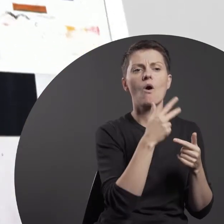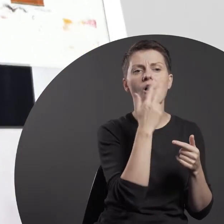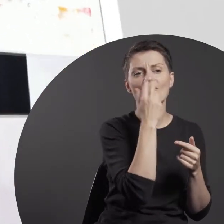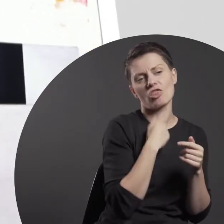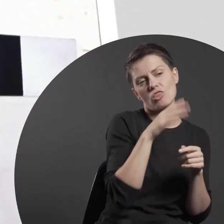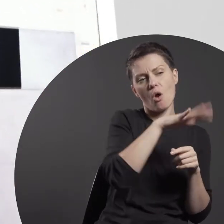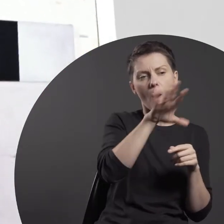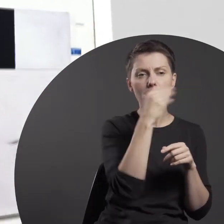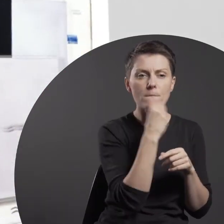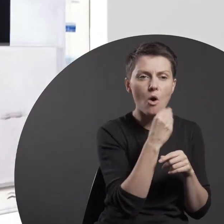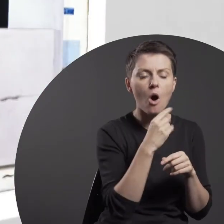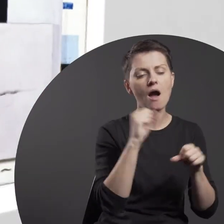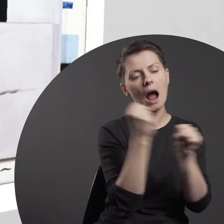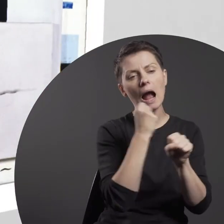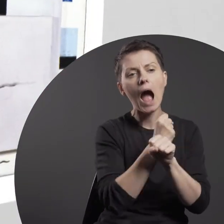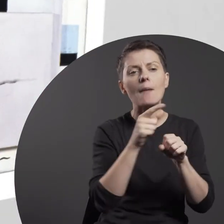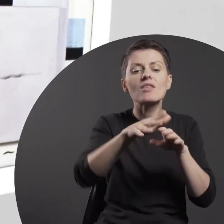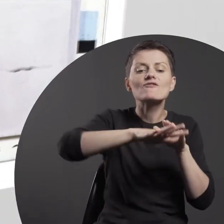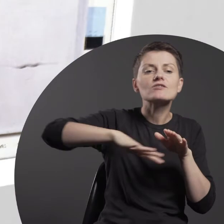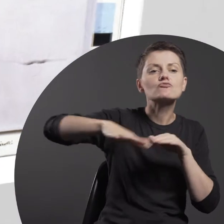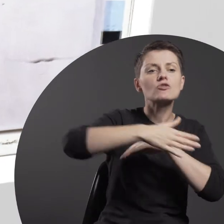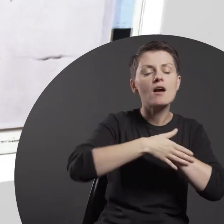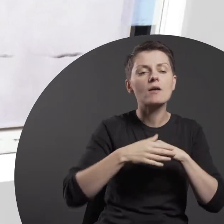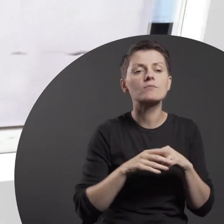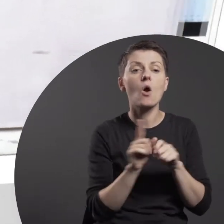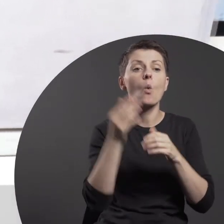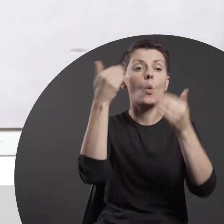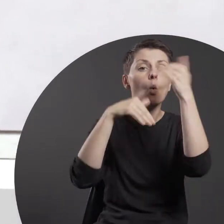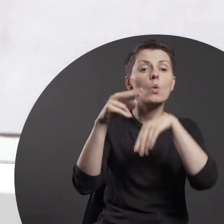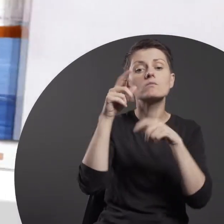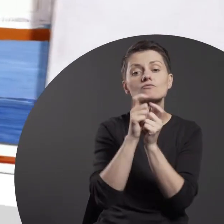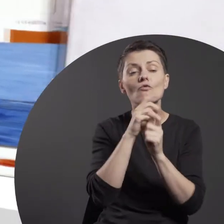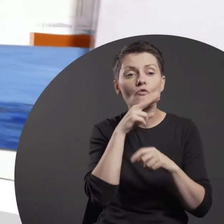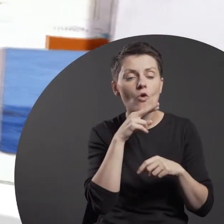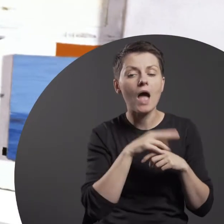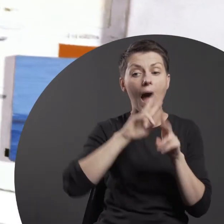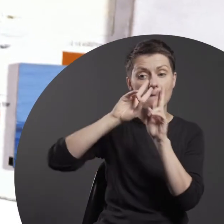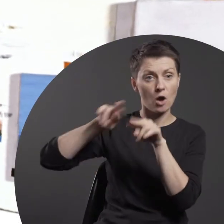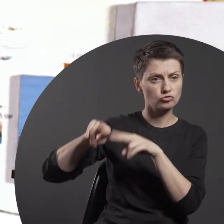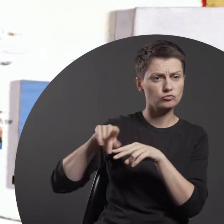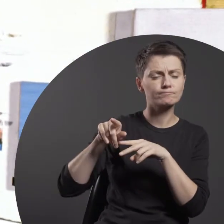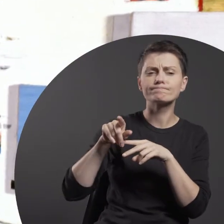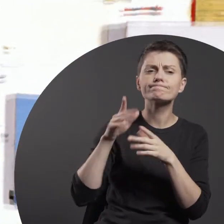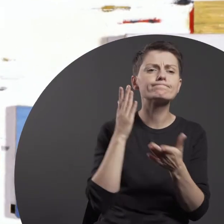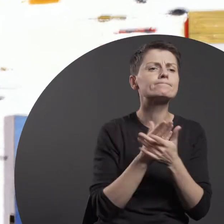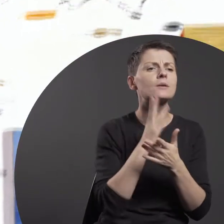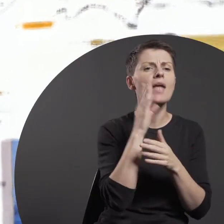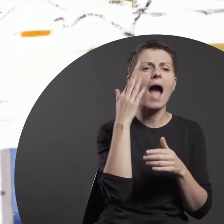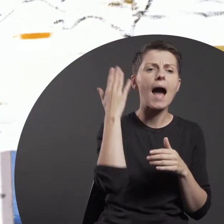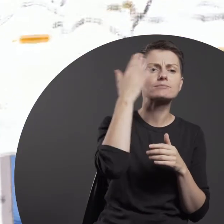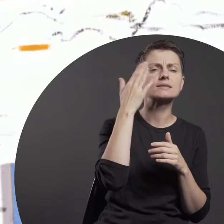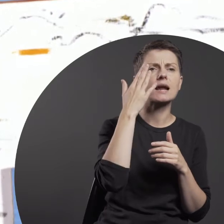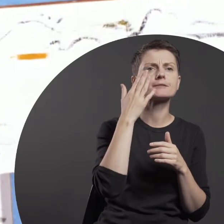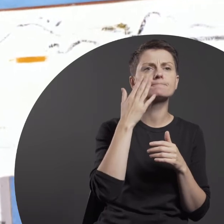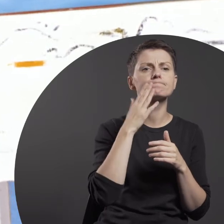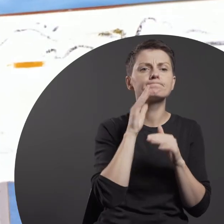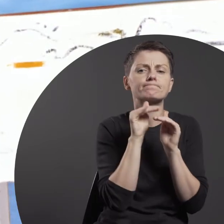rocks on the coast or mountains overlooking the sea, while other are merely abstract horizontal lines.